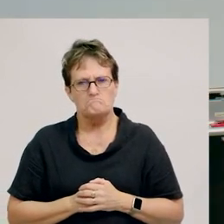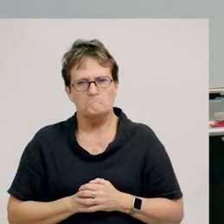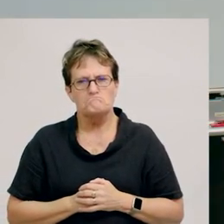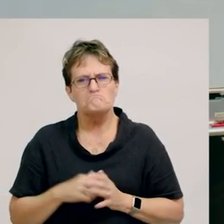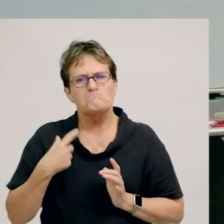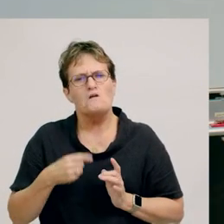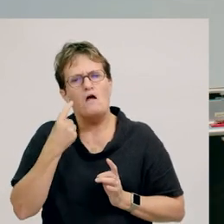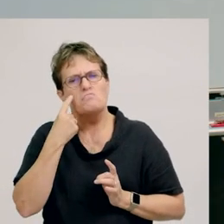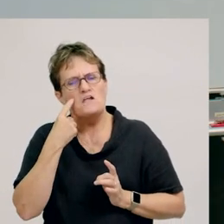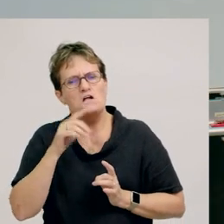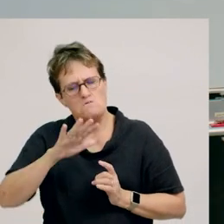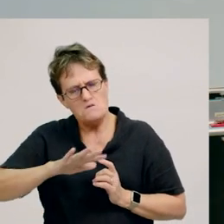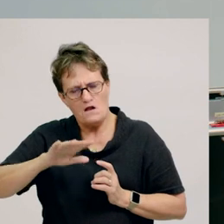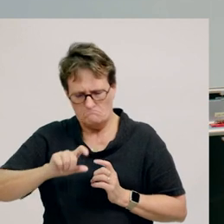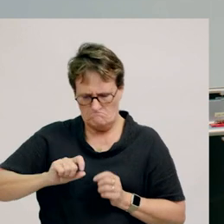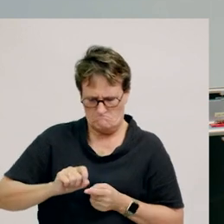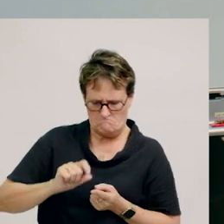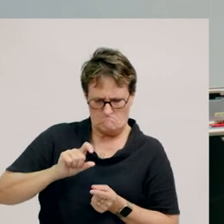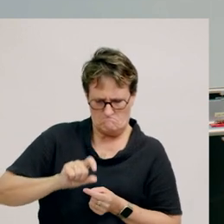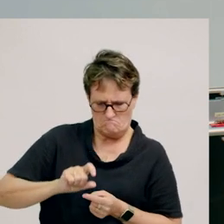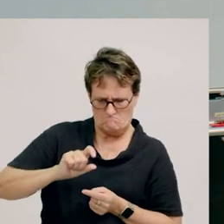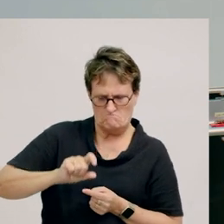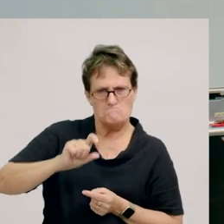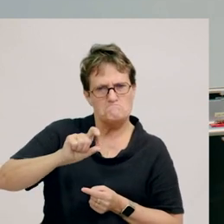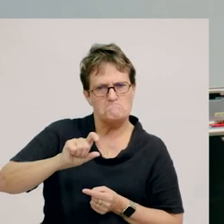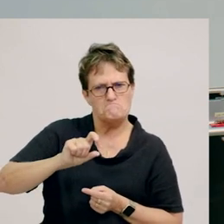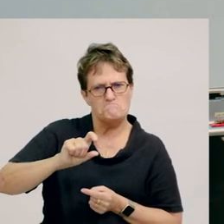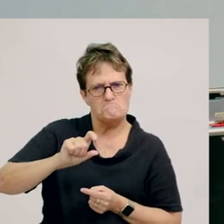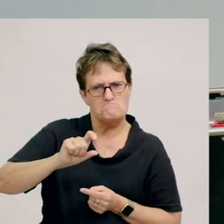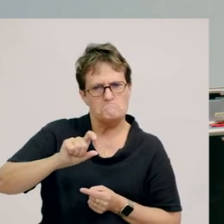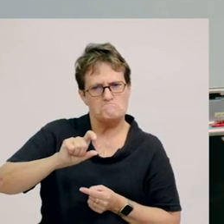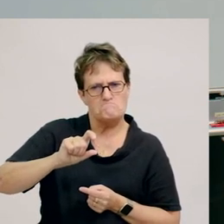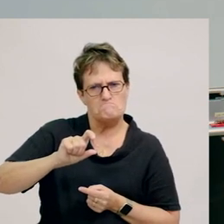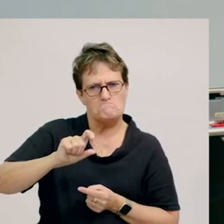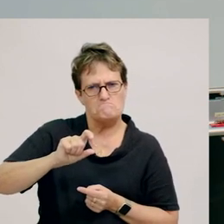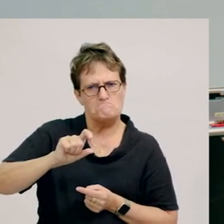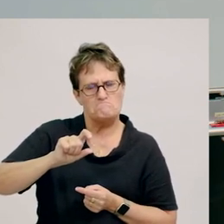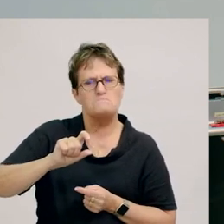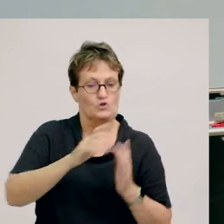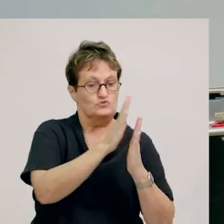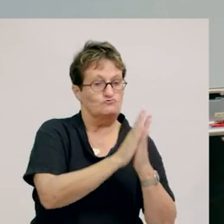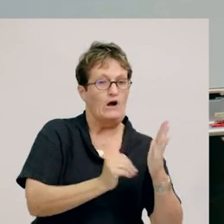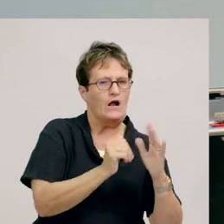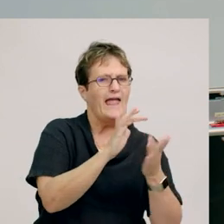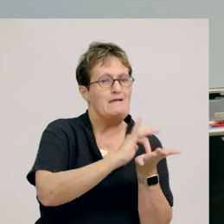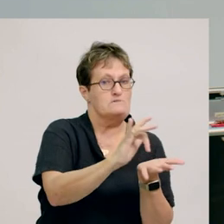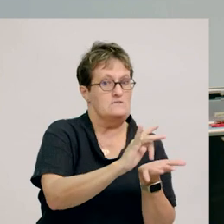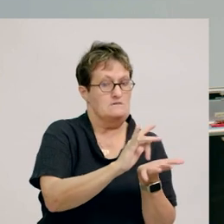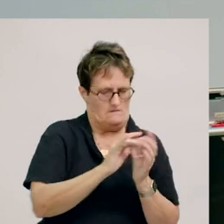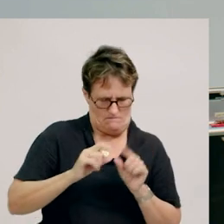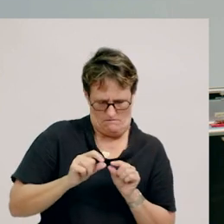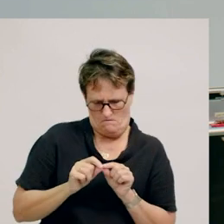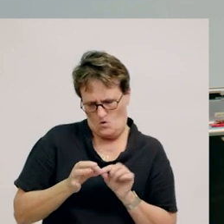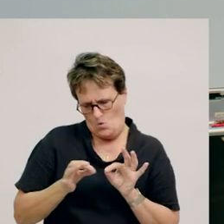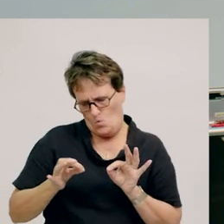So, with the truck empty, it needs that many blocks to show the length of the rubber band.